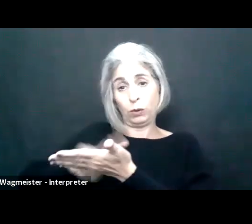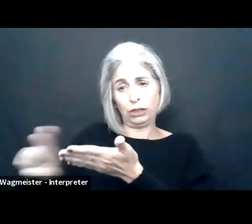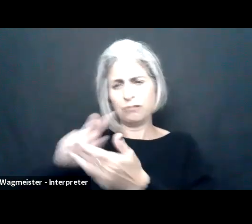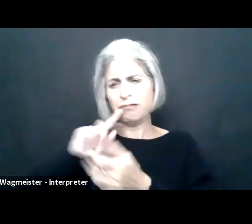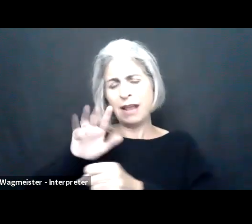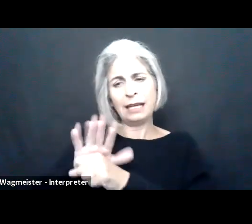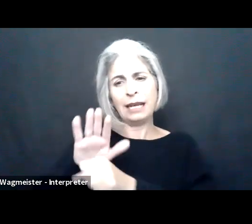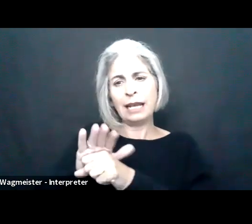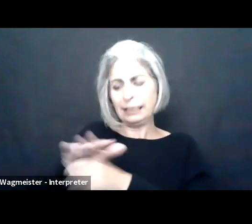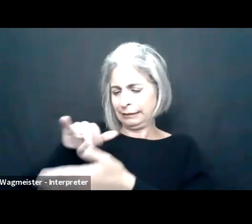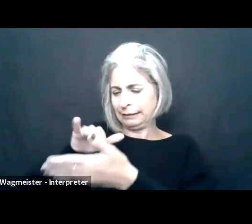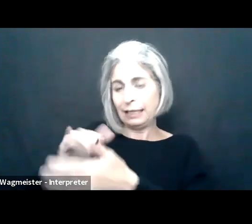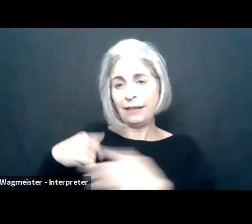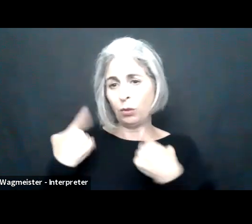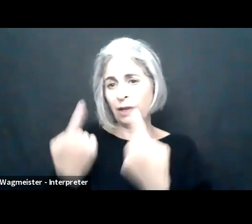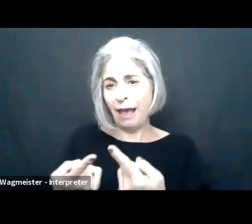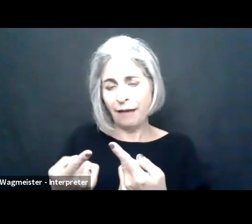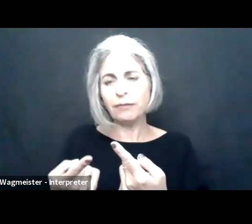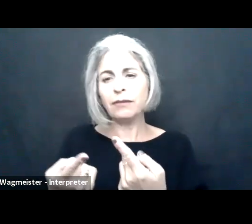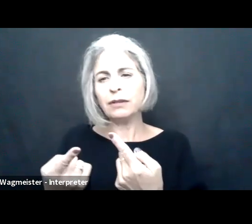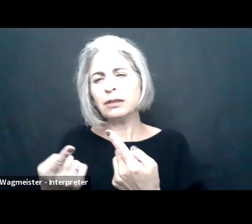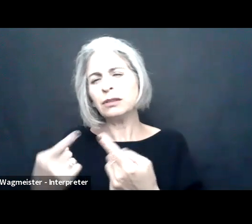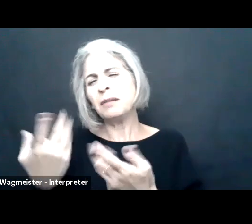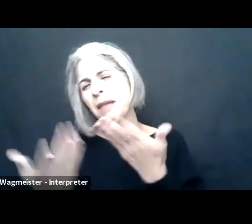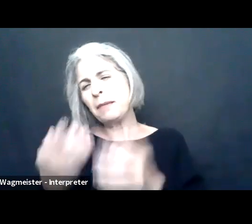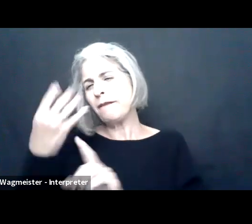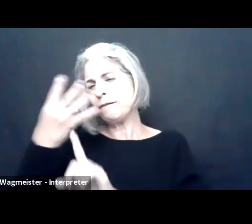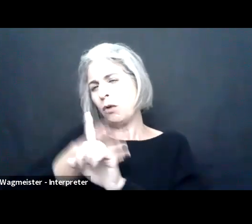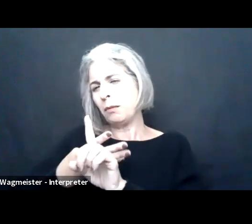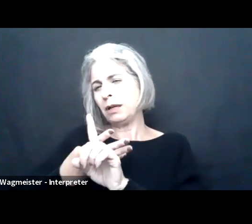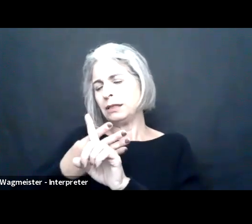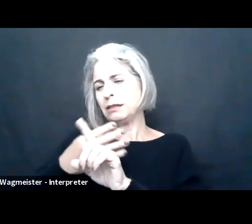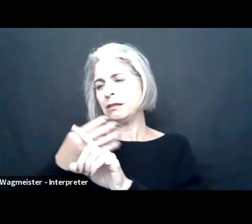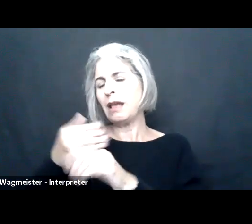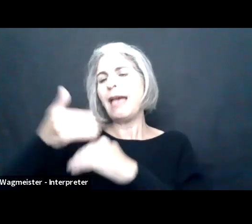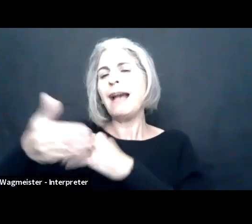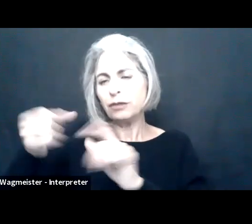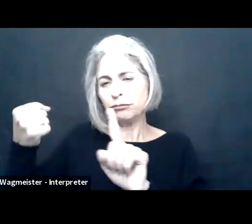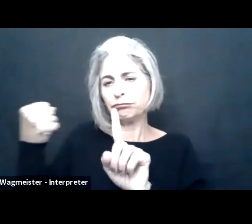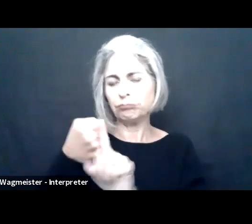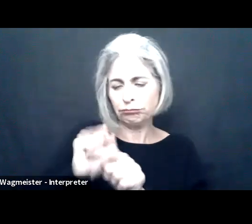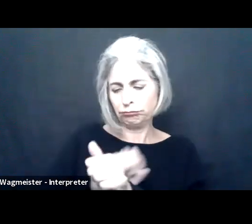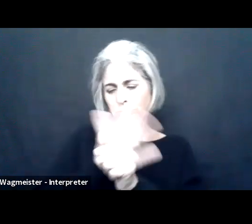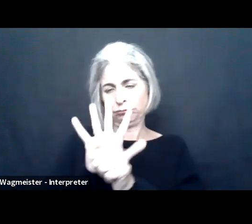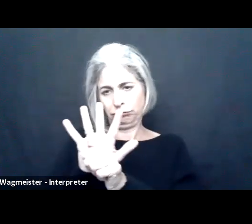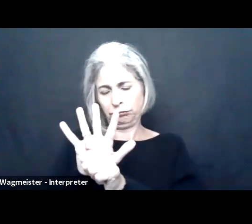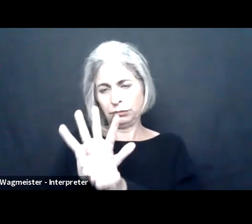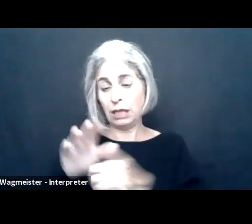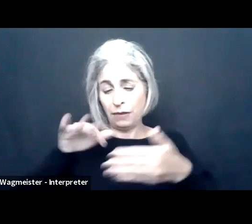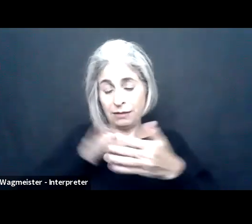based on our client engagements, but as well as some dedicated quantitative study. And my colleagues began this about four